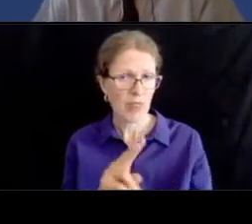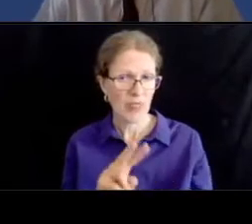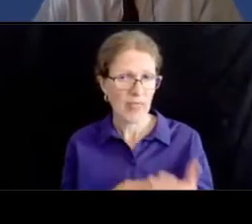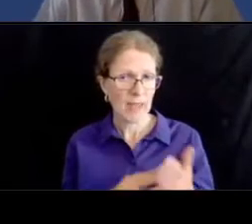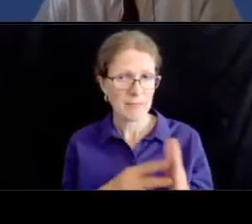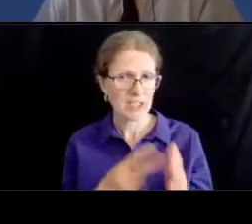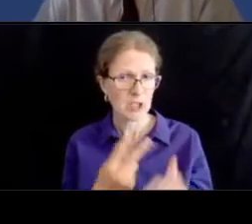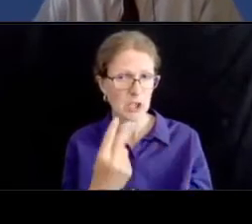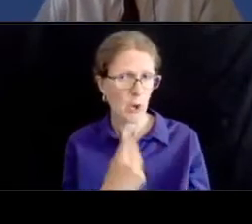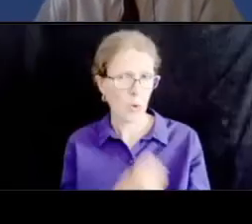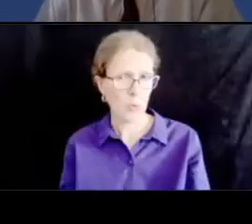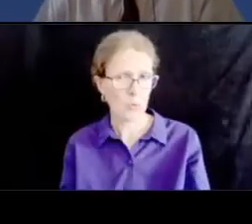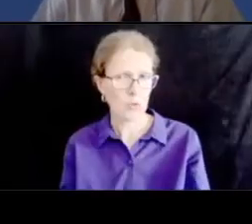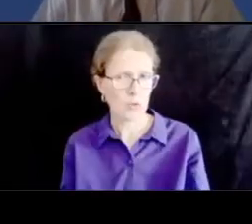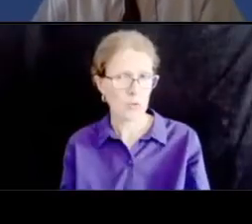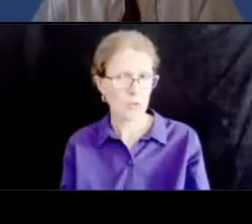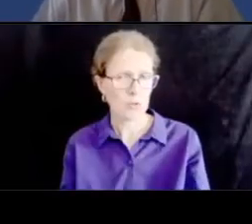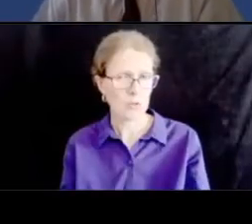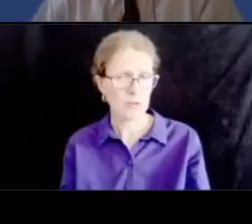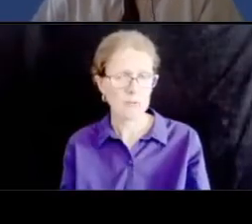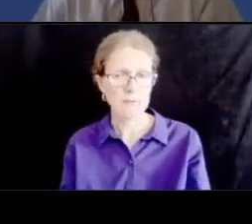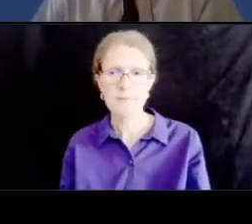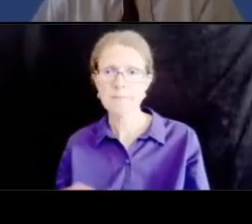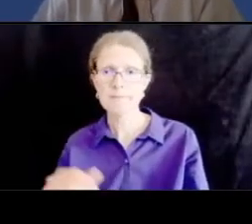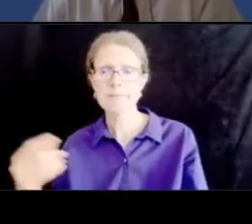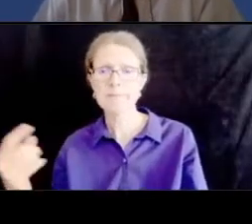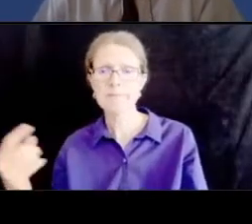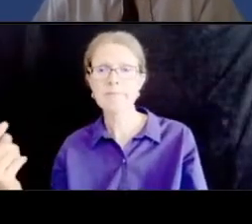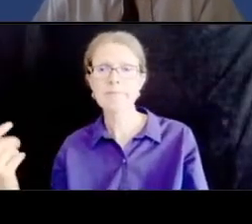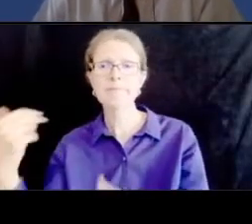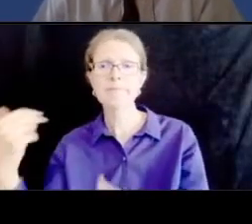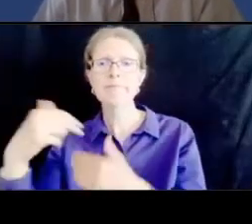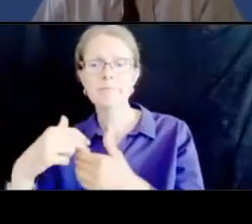yeah vision zero team i mean the decision has been made to proceed with concept c